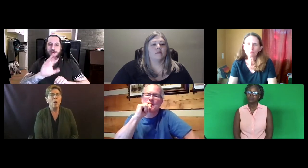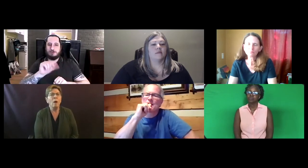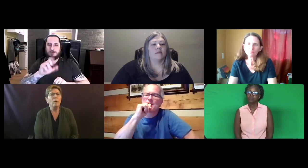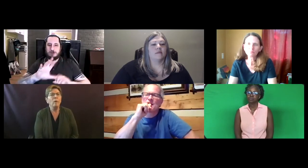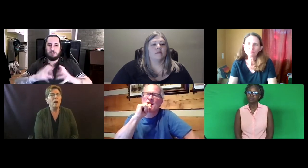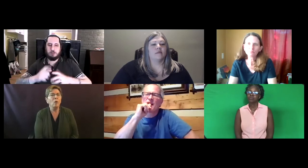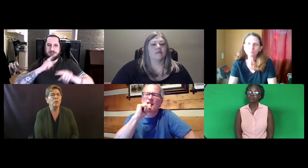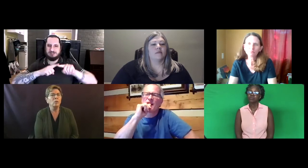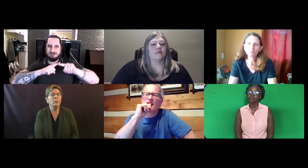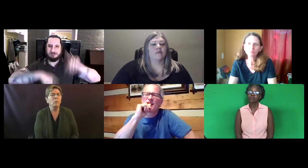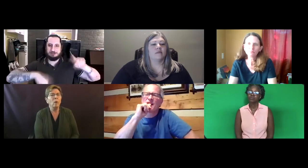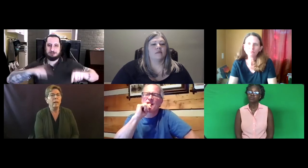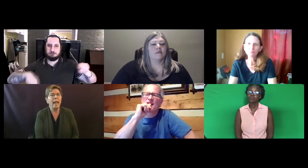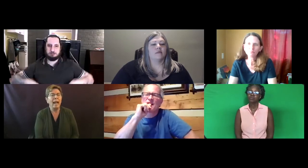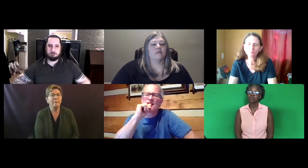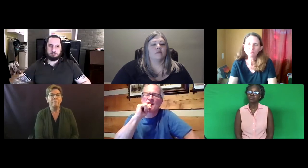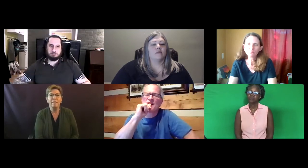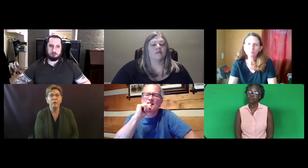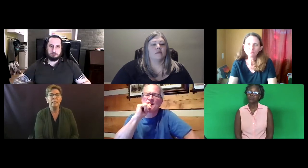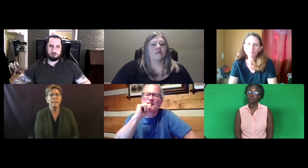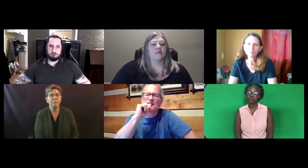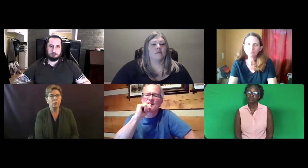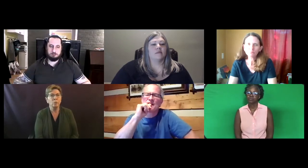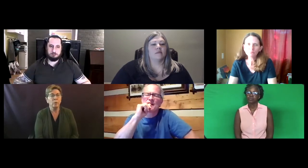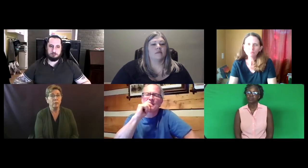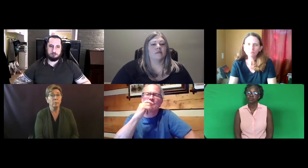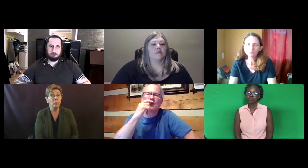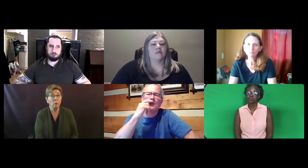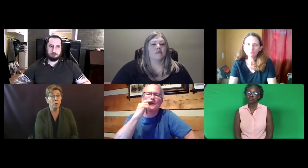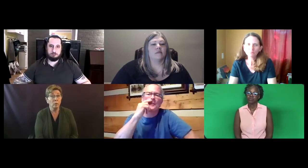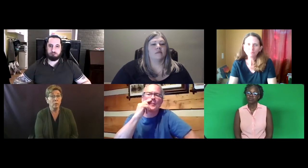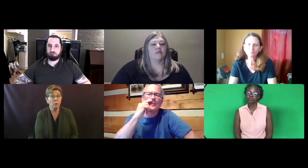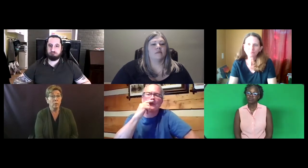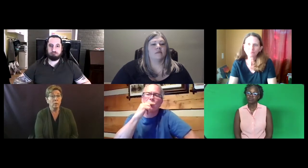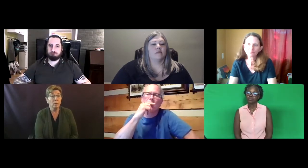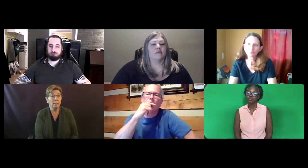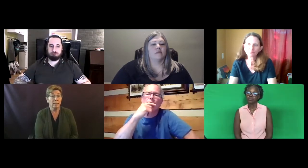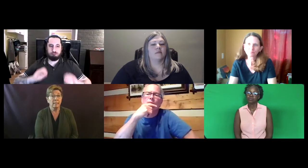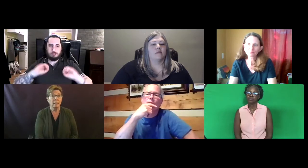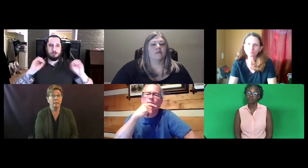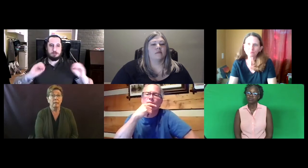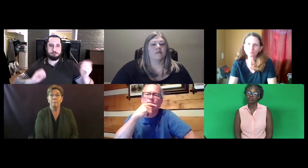Our goal is really we want to have a very diverse rater pool assessing.